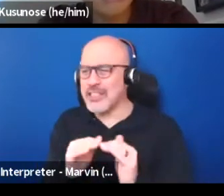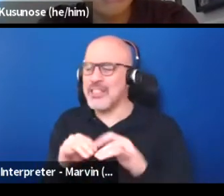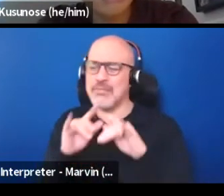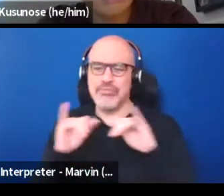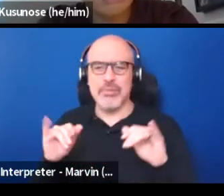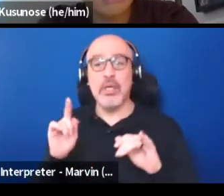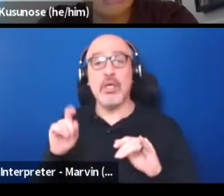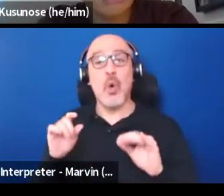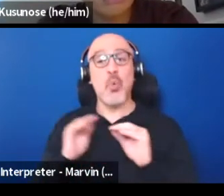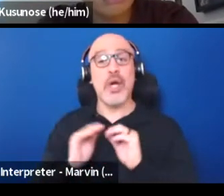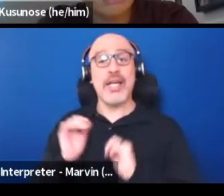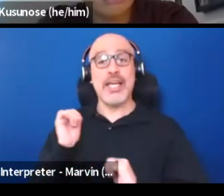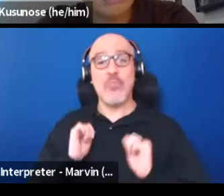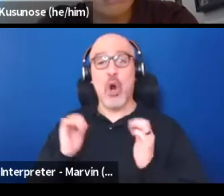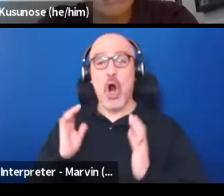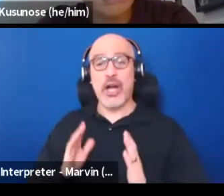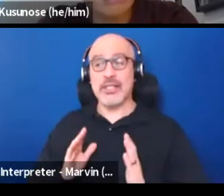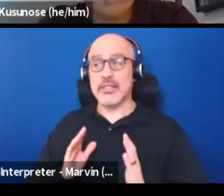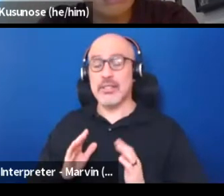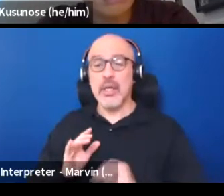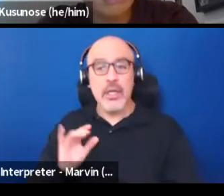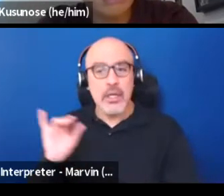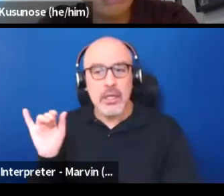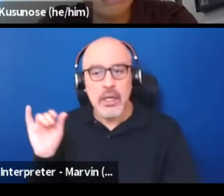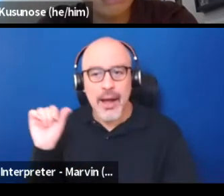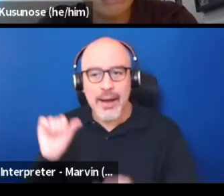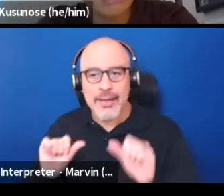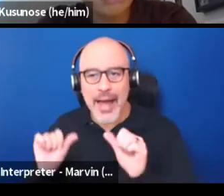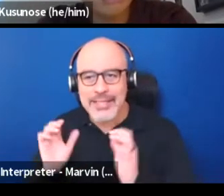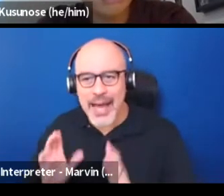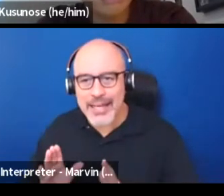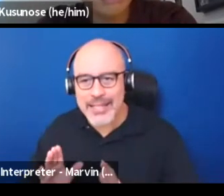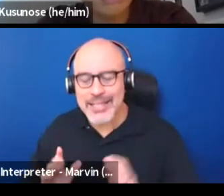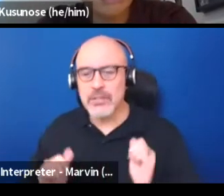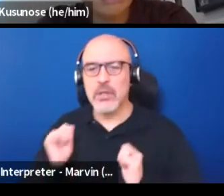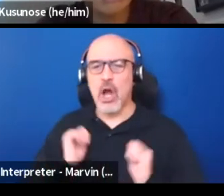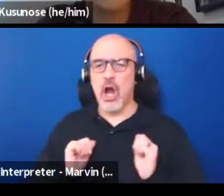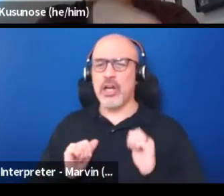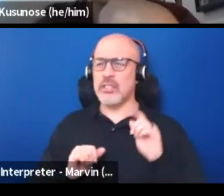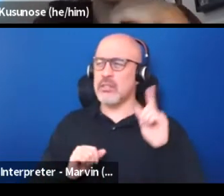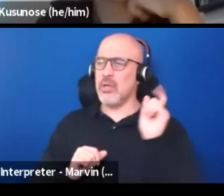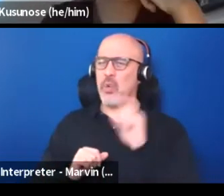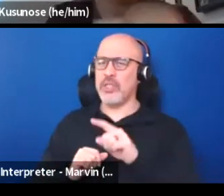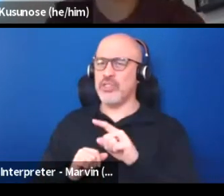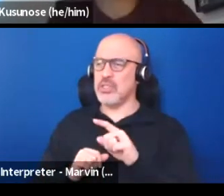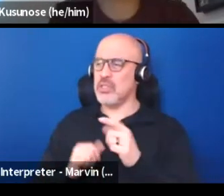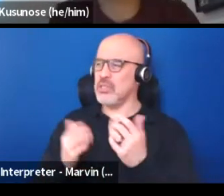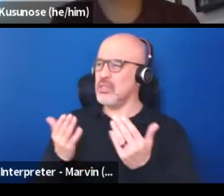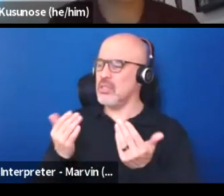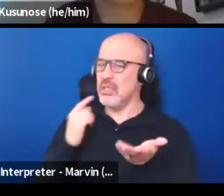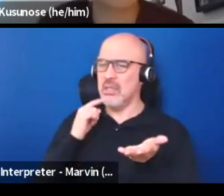because artists, like scientists start off oftentimes with the question of trying to explore some concept